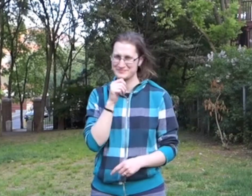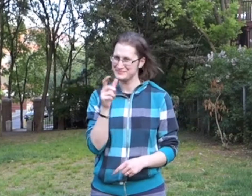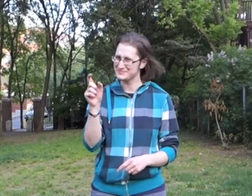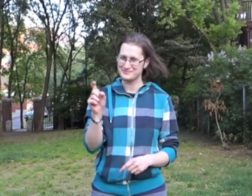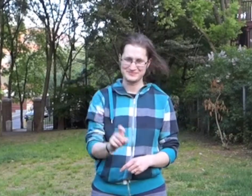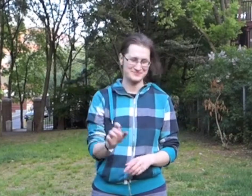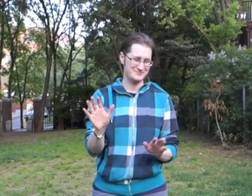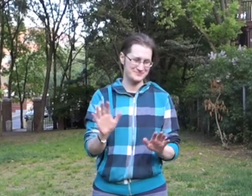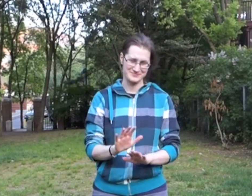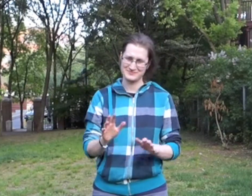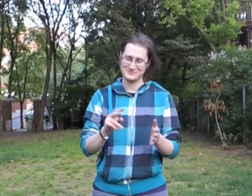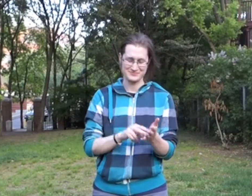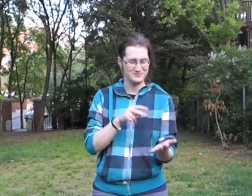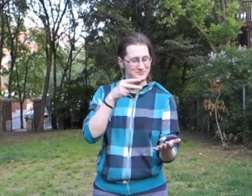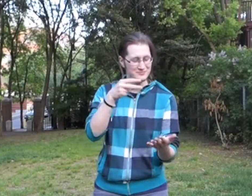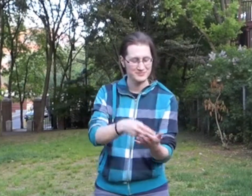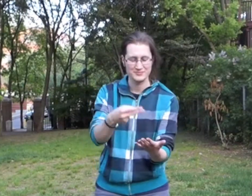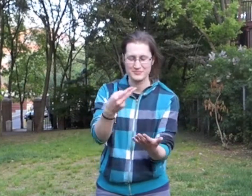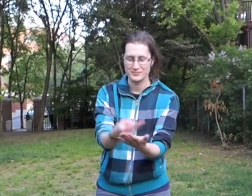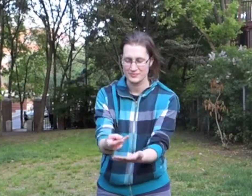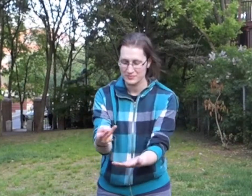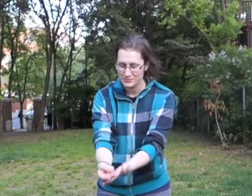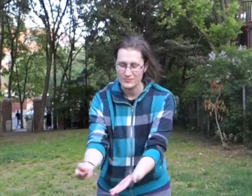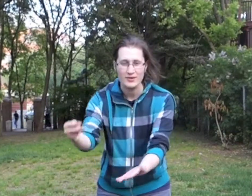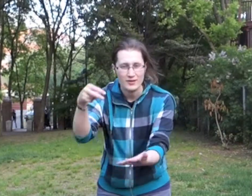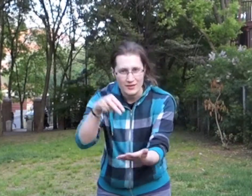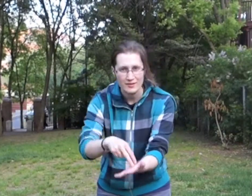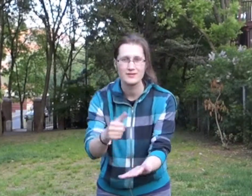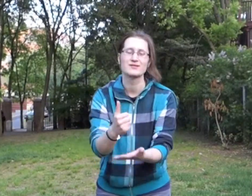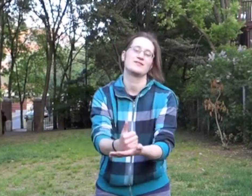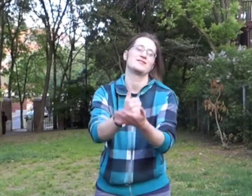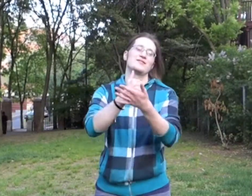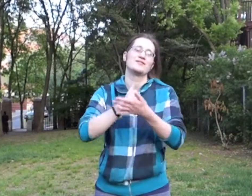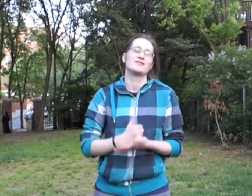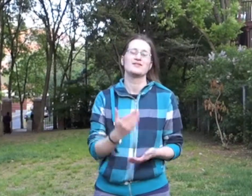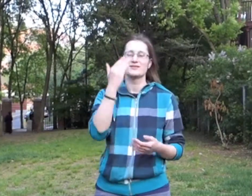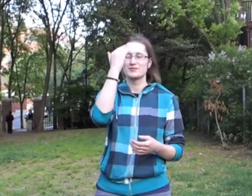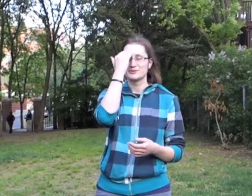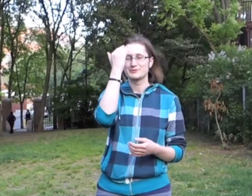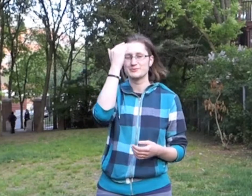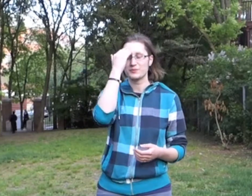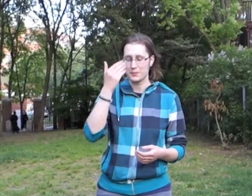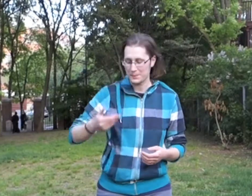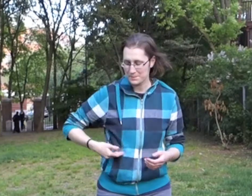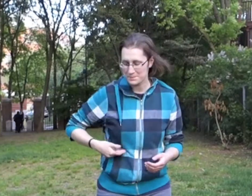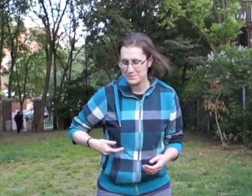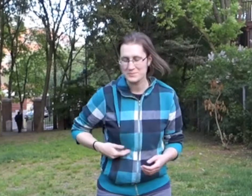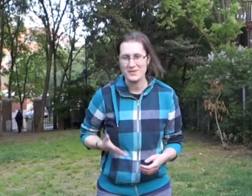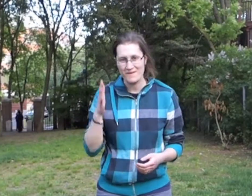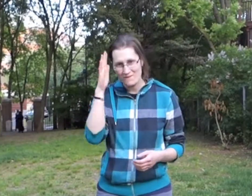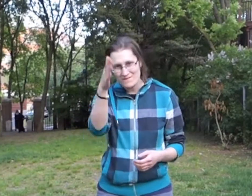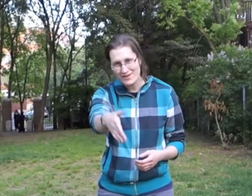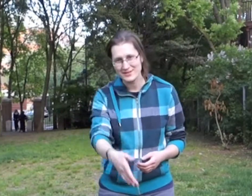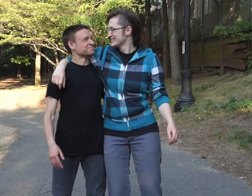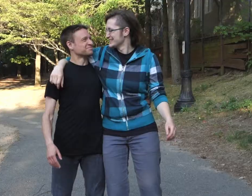You're gonna catch me, you're gonna catch if I fall Down, down, down (I fall into you)